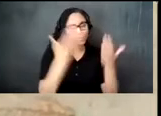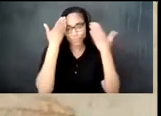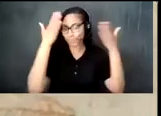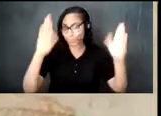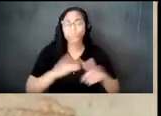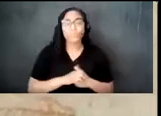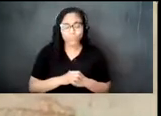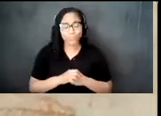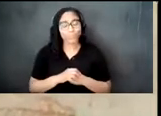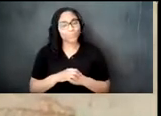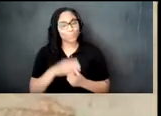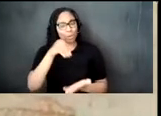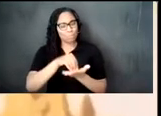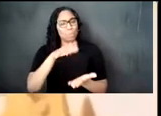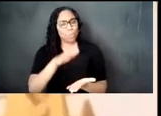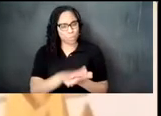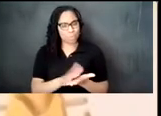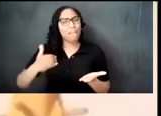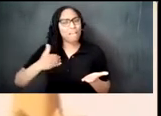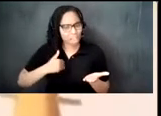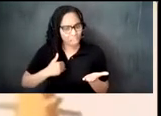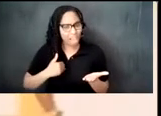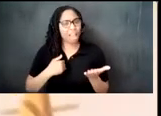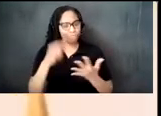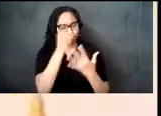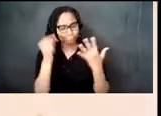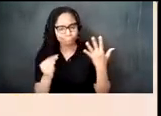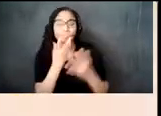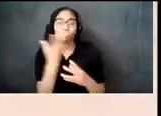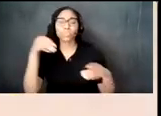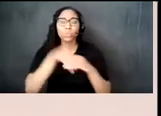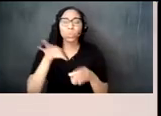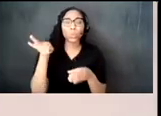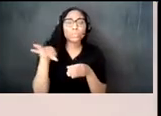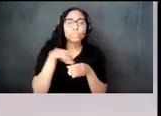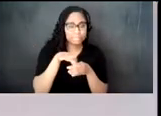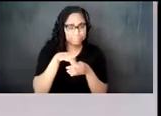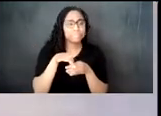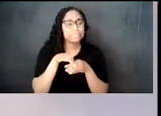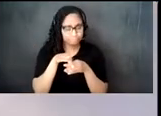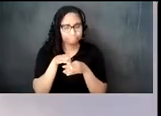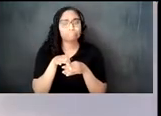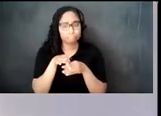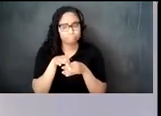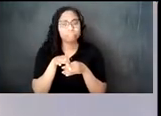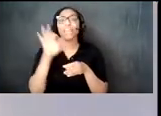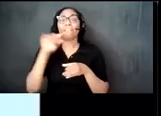prestige goods including tea being exchanged during the meetings with african leaders which